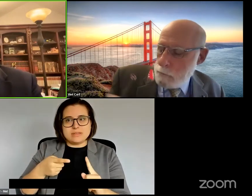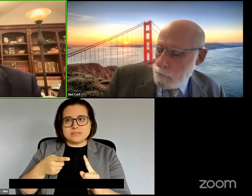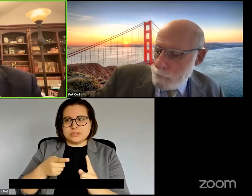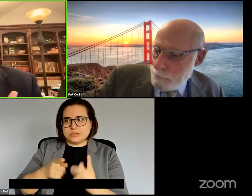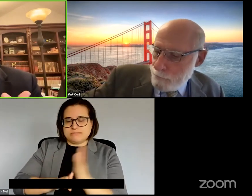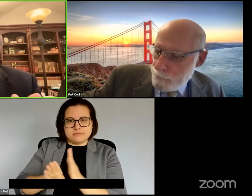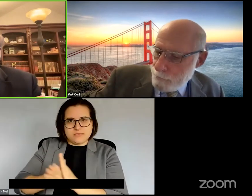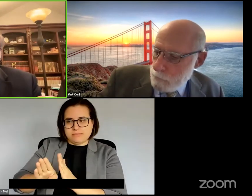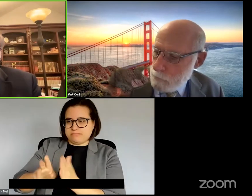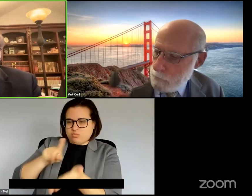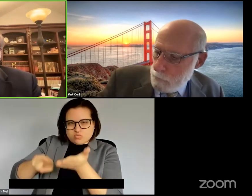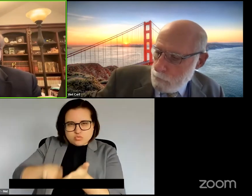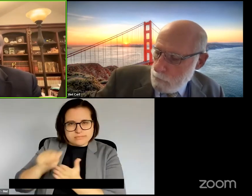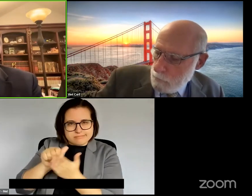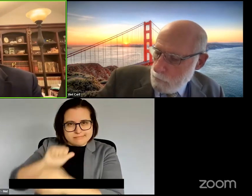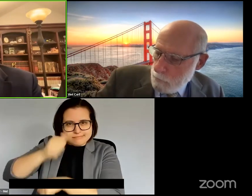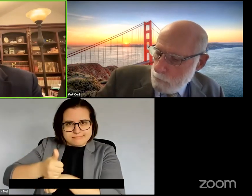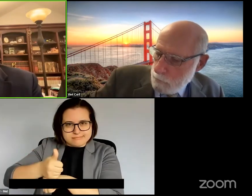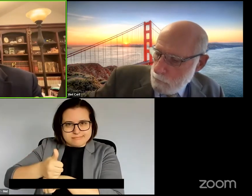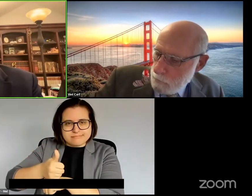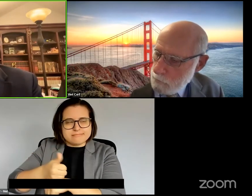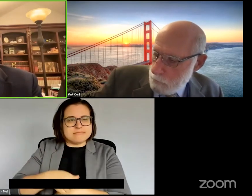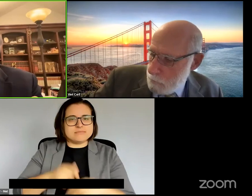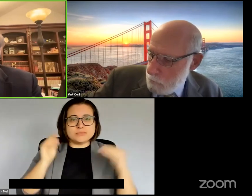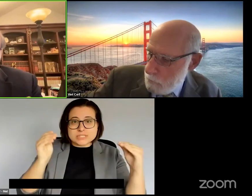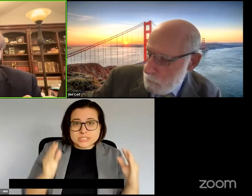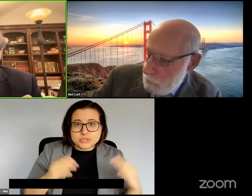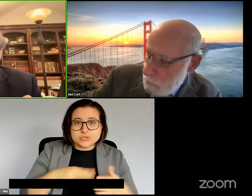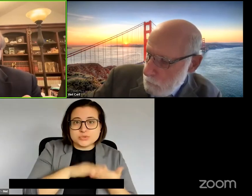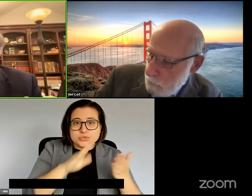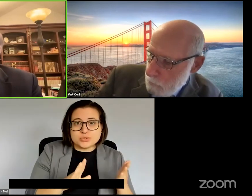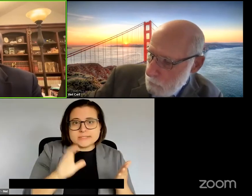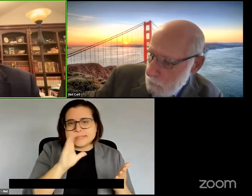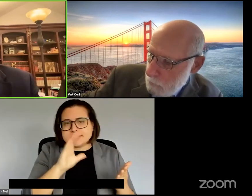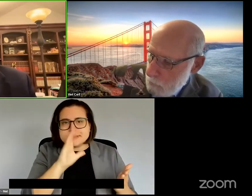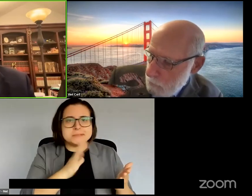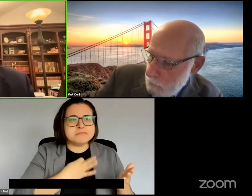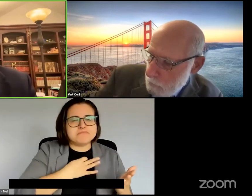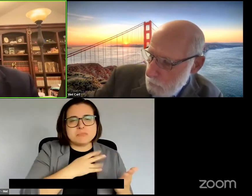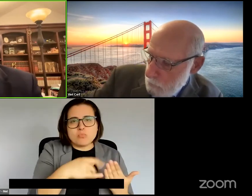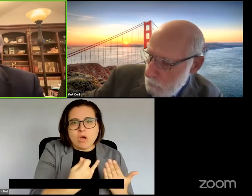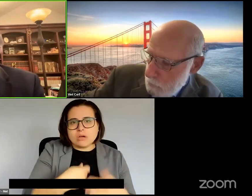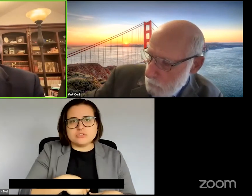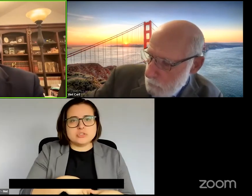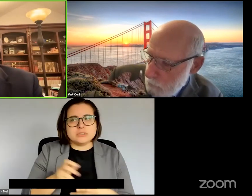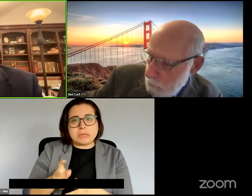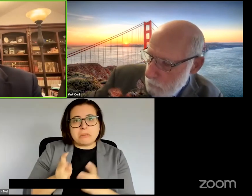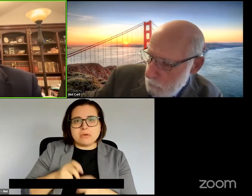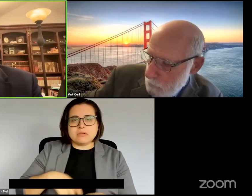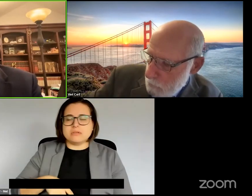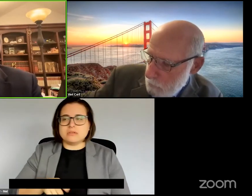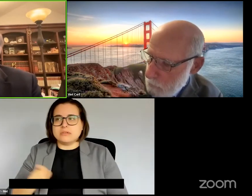be used by professors and their students looking for projects, by funding agencies - both mainstream